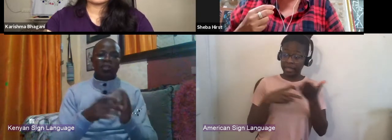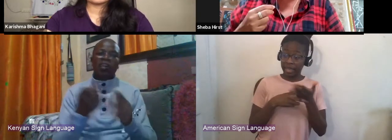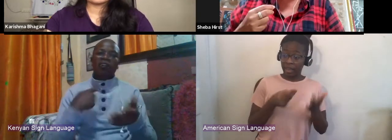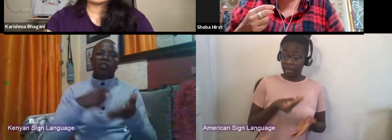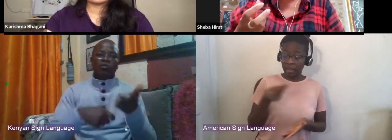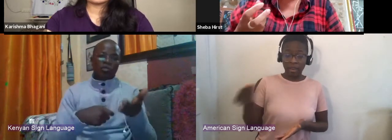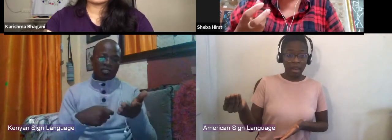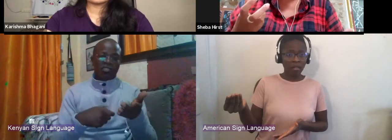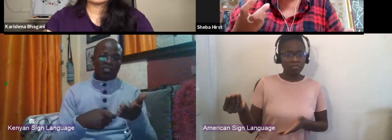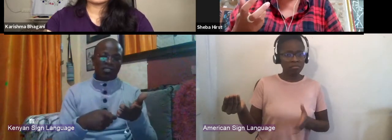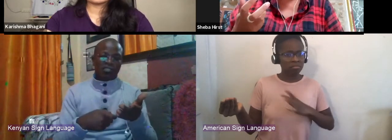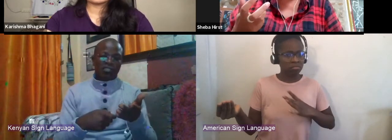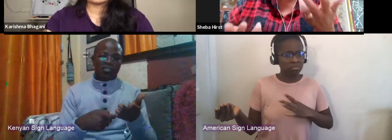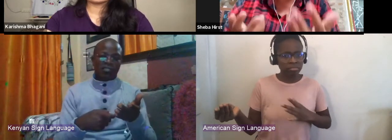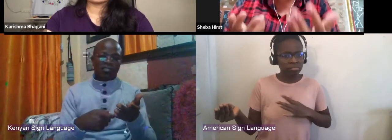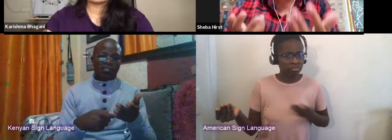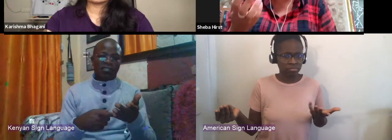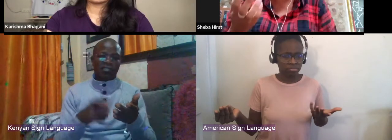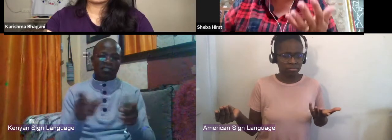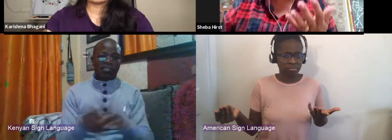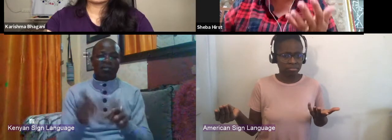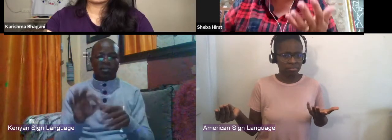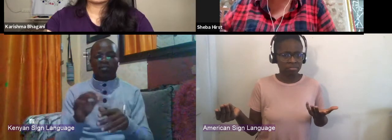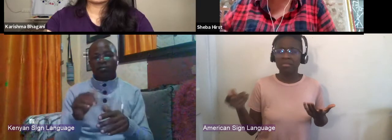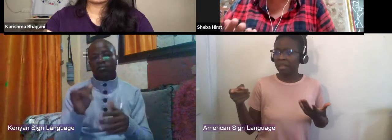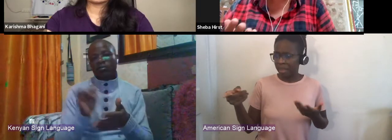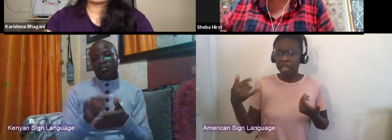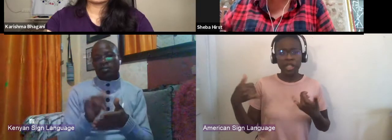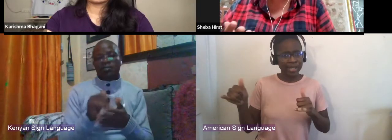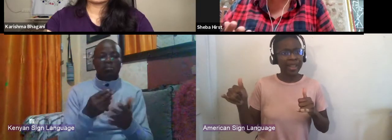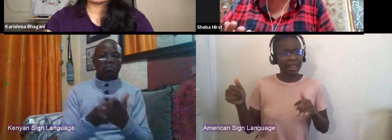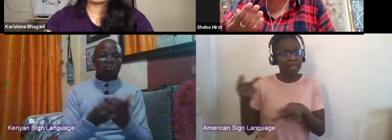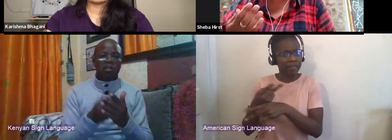that and sometimes people in negotiating between those two choices.